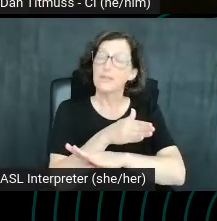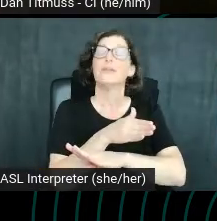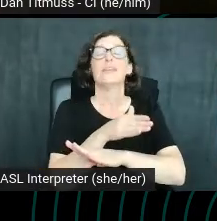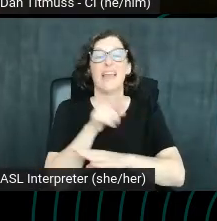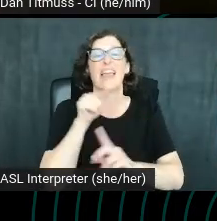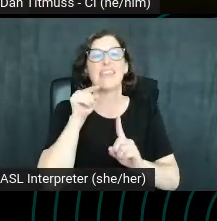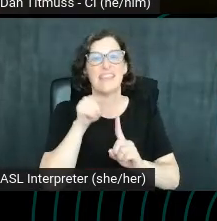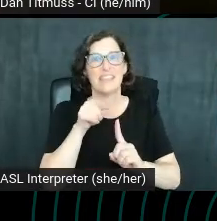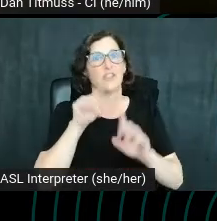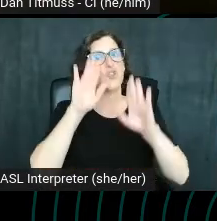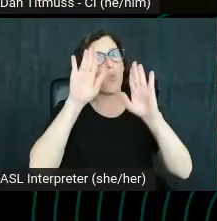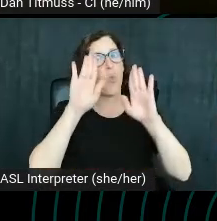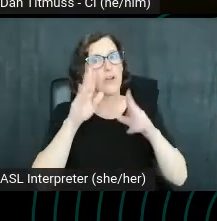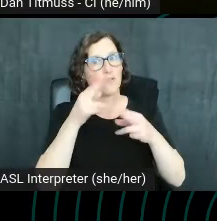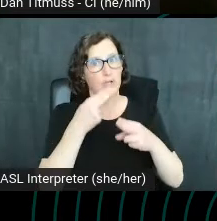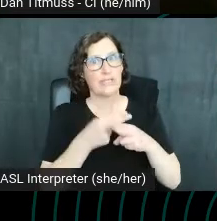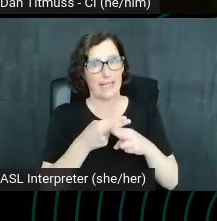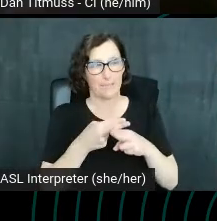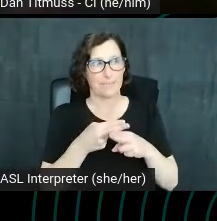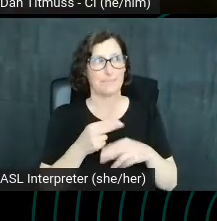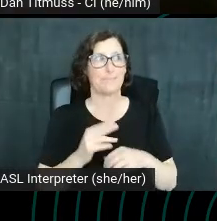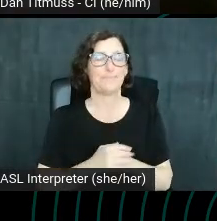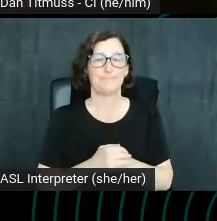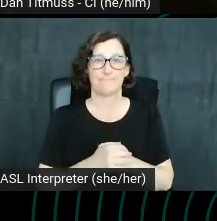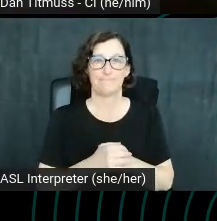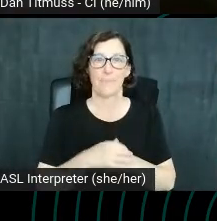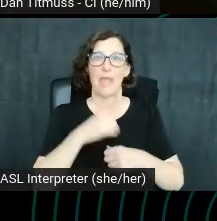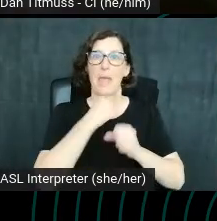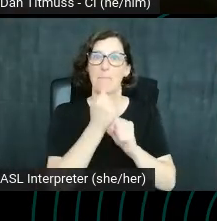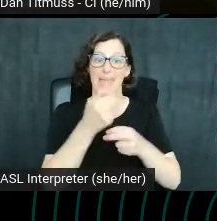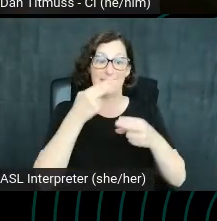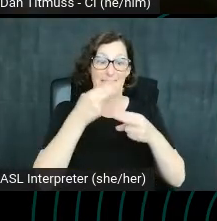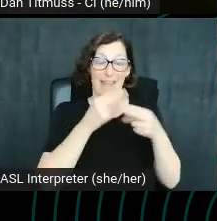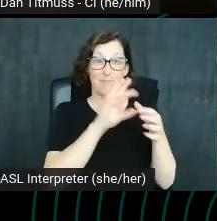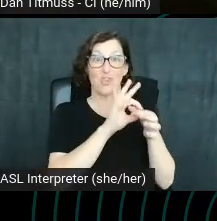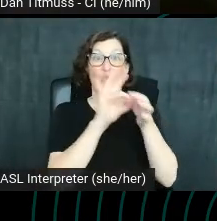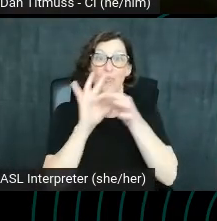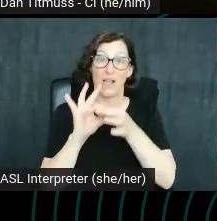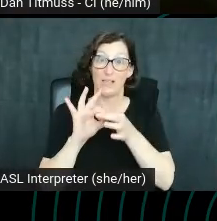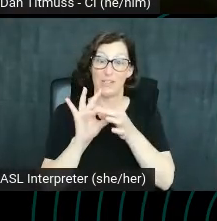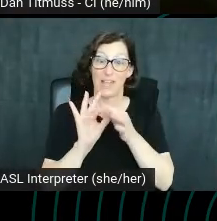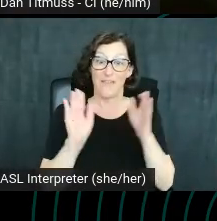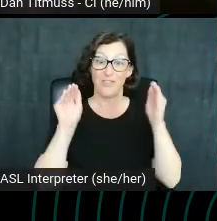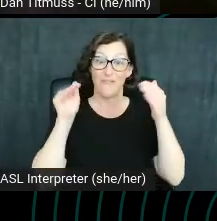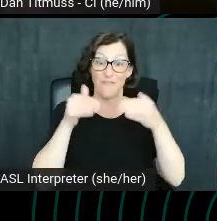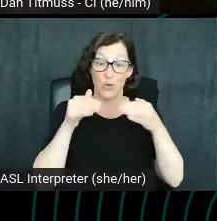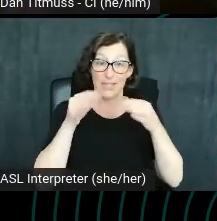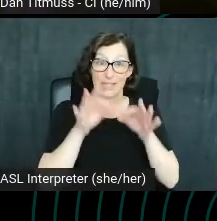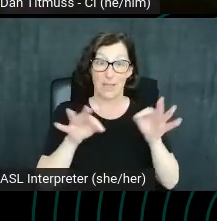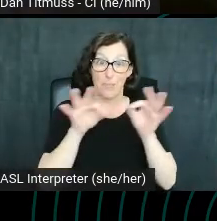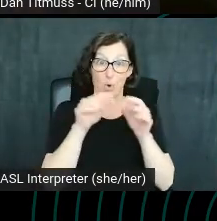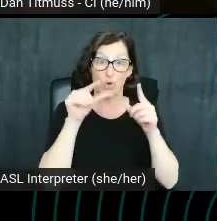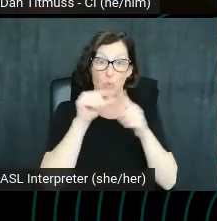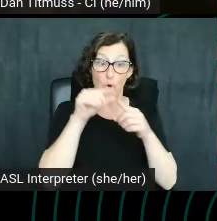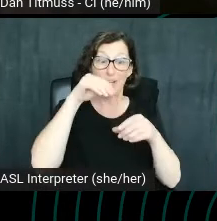this is a great file name, right? Make them relevant and put the focus keyword in the name of the file